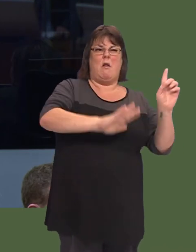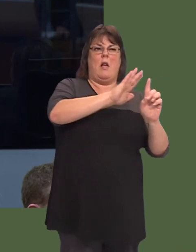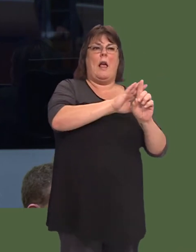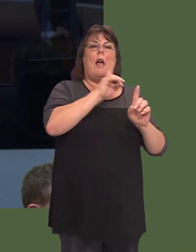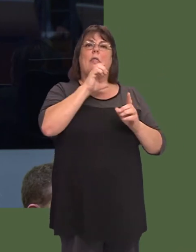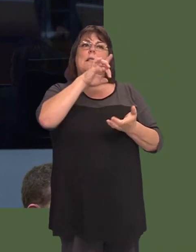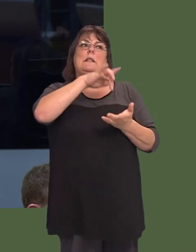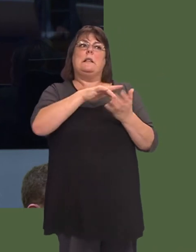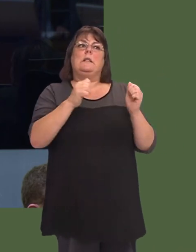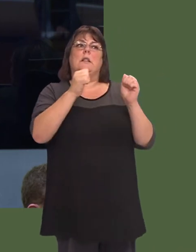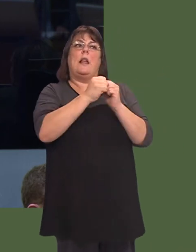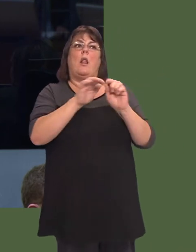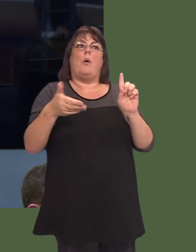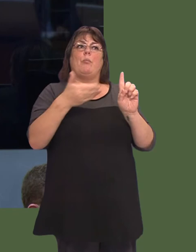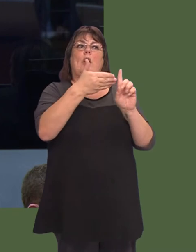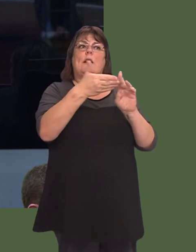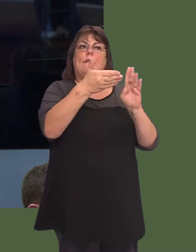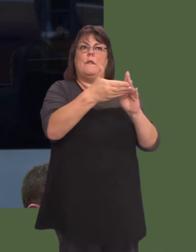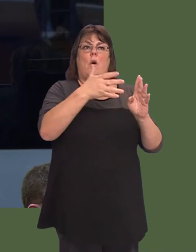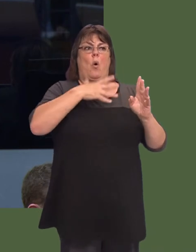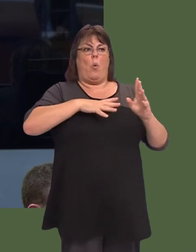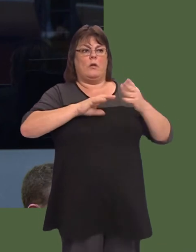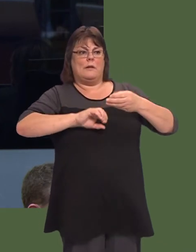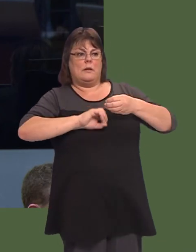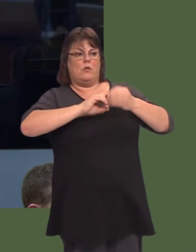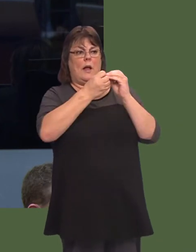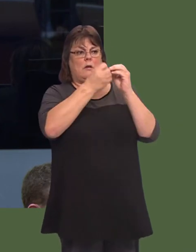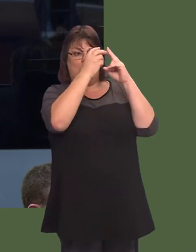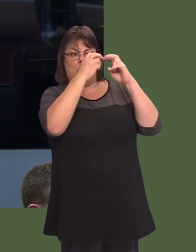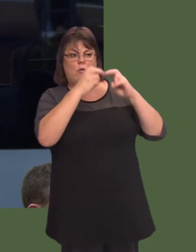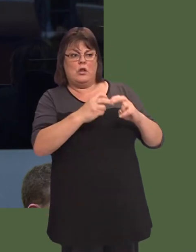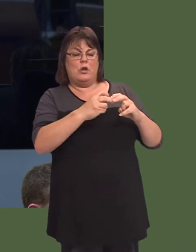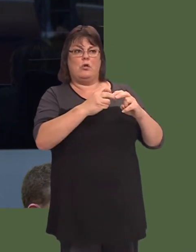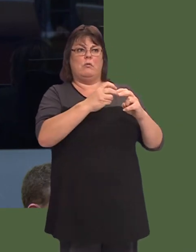ymchwil a iechyd o ansawdd uchel.